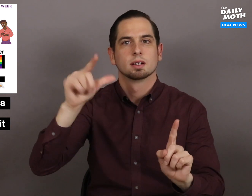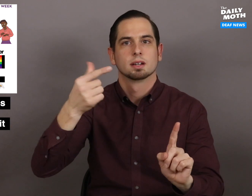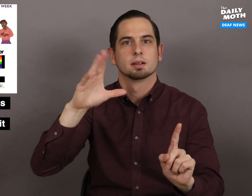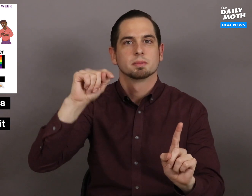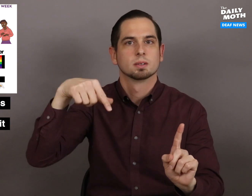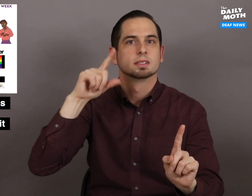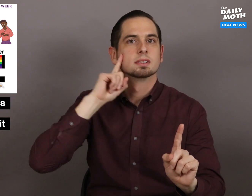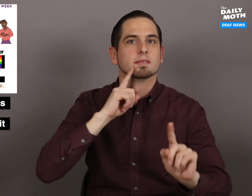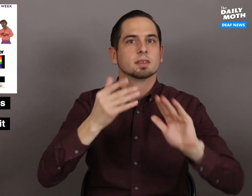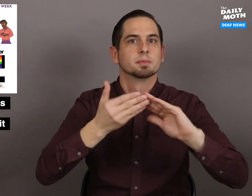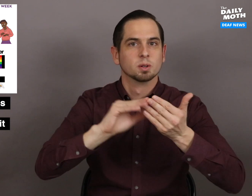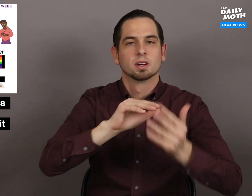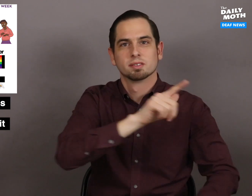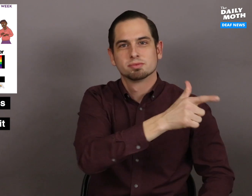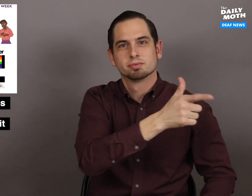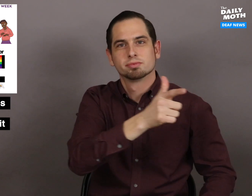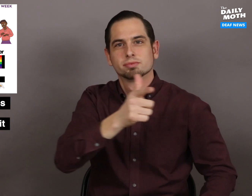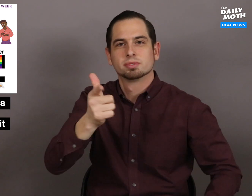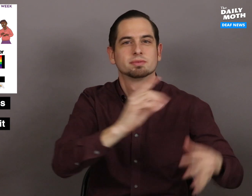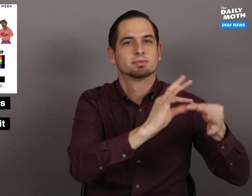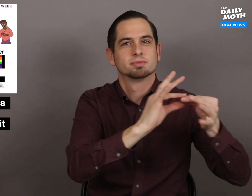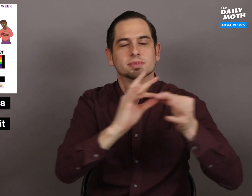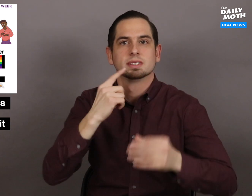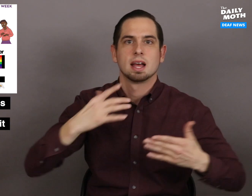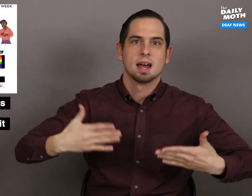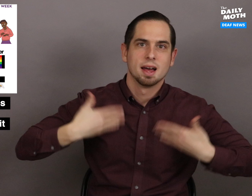the LGBTQ Deaf community saying